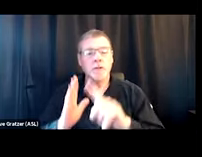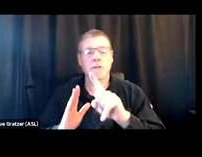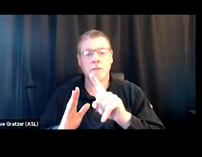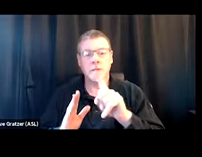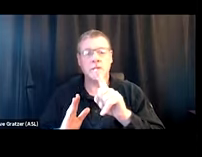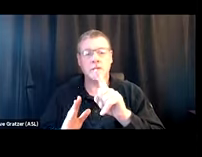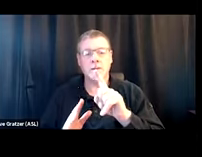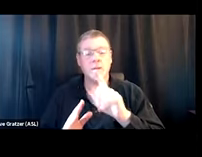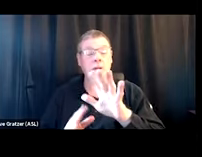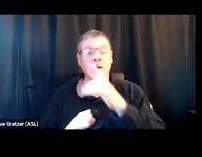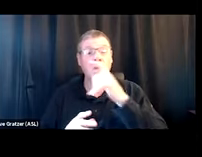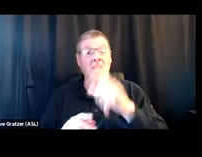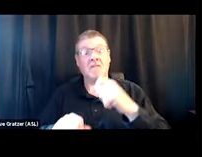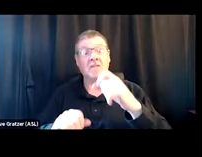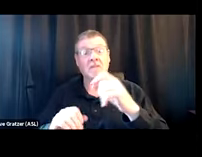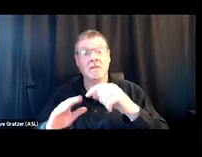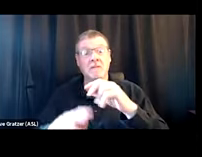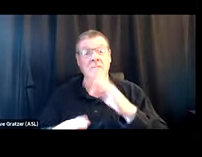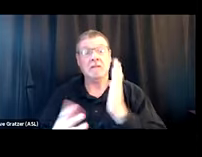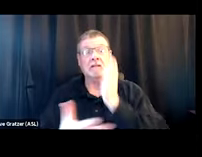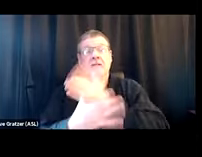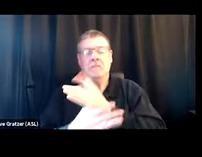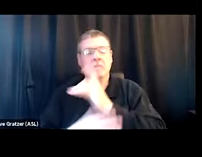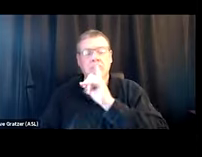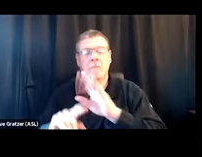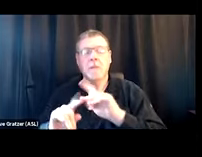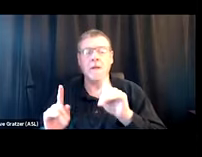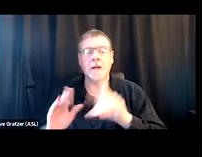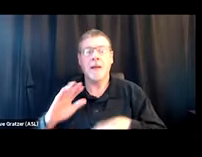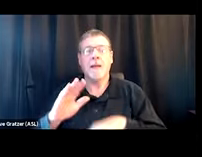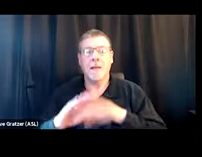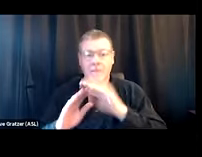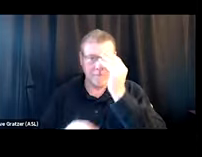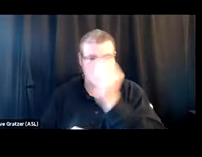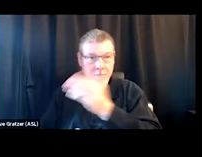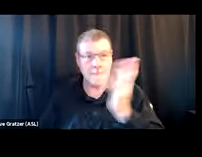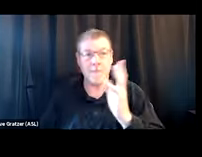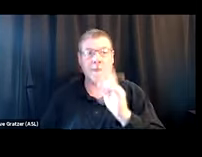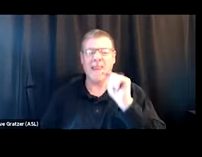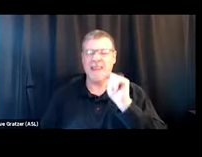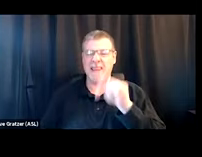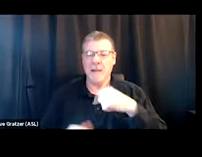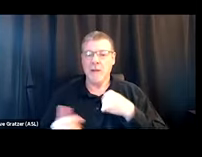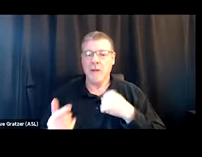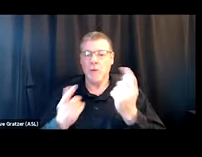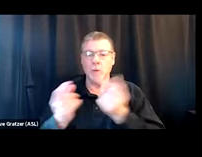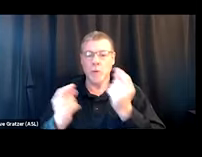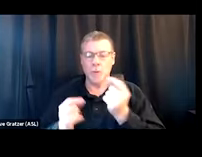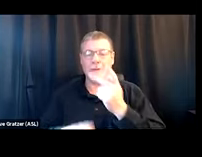like, it doesn't have to be super intrusive. I would recommend, like, up front saying, "Hey, this is something that we do. It's to keep you safe.